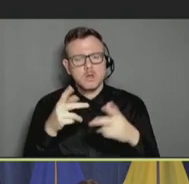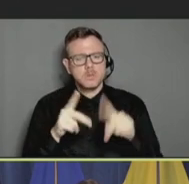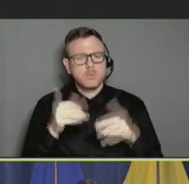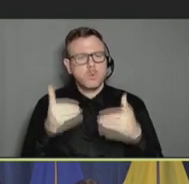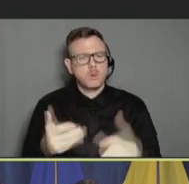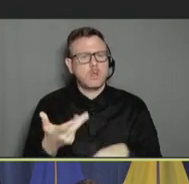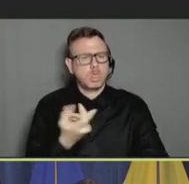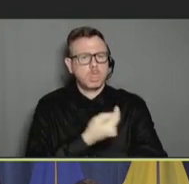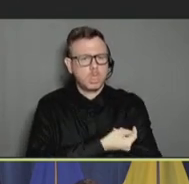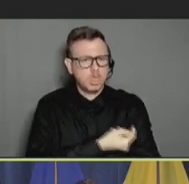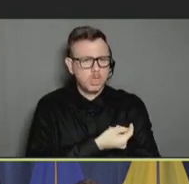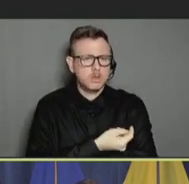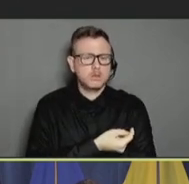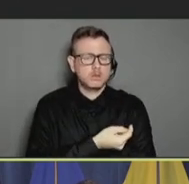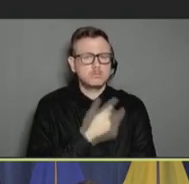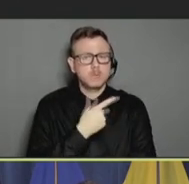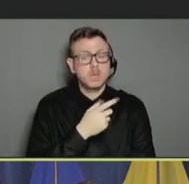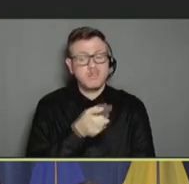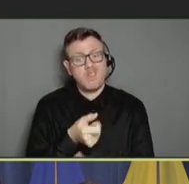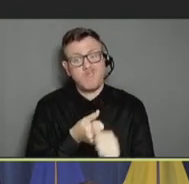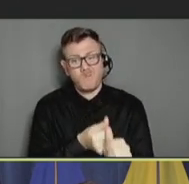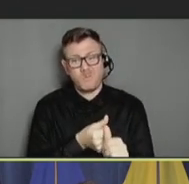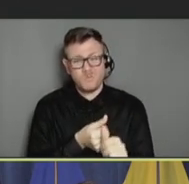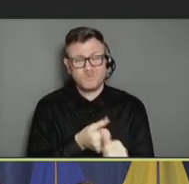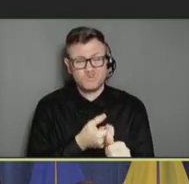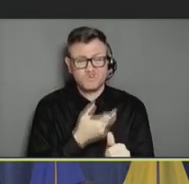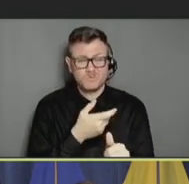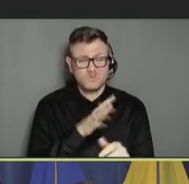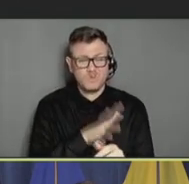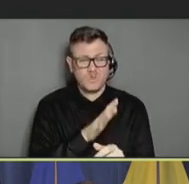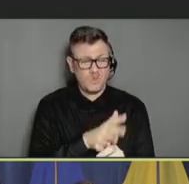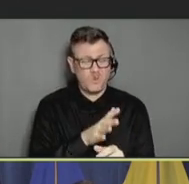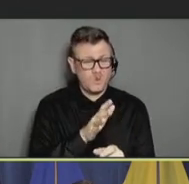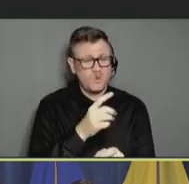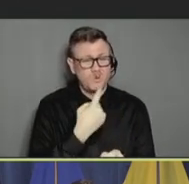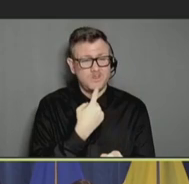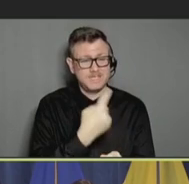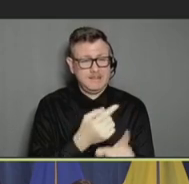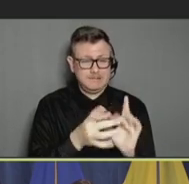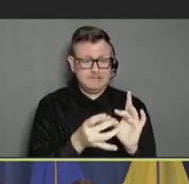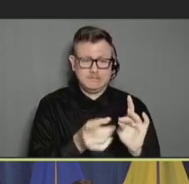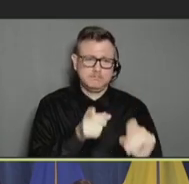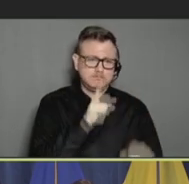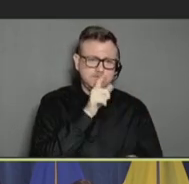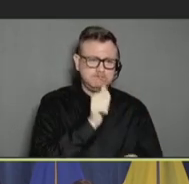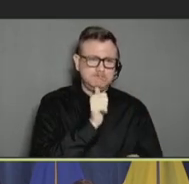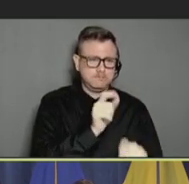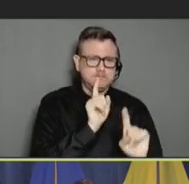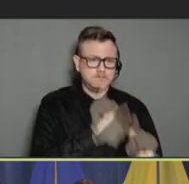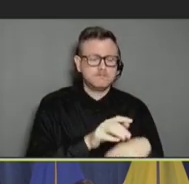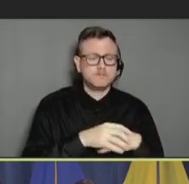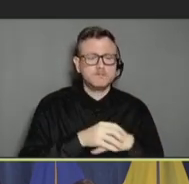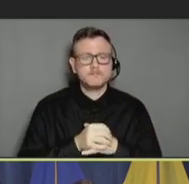what they said they would do. And we were not able to really get into the